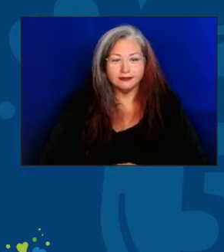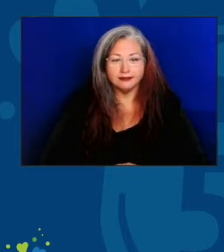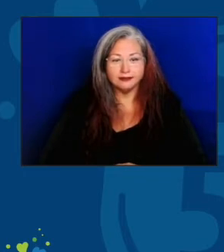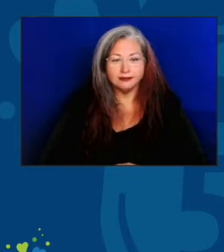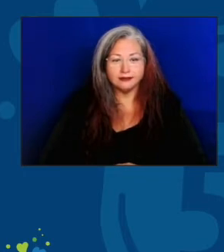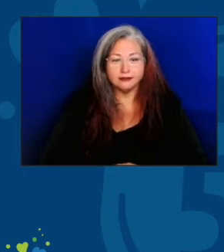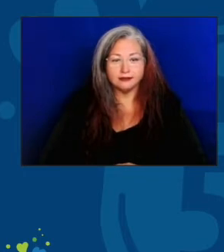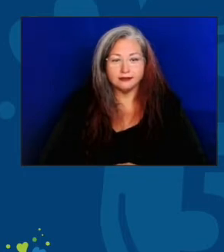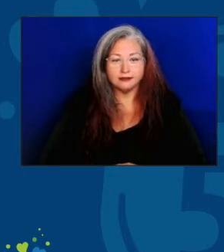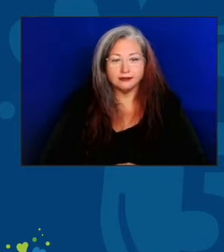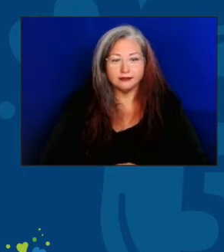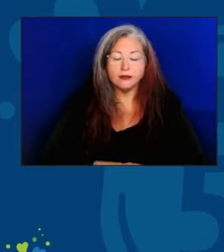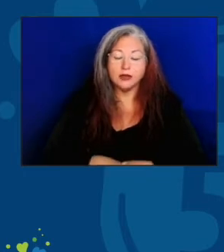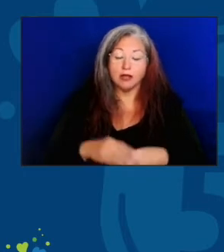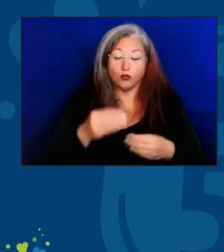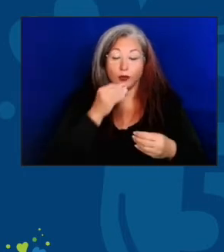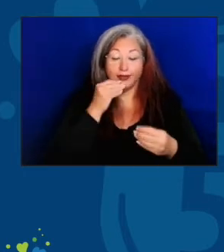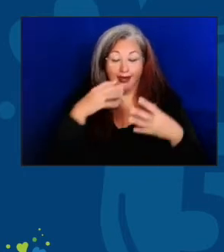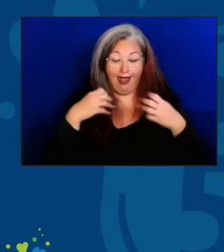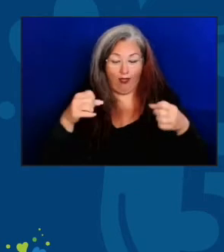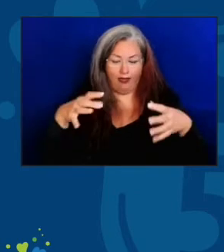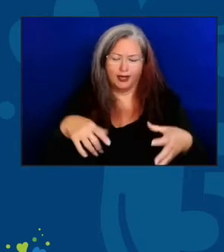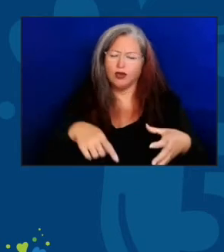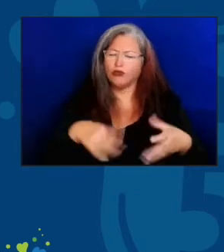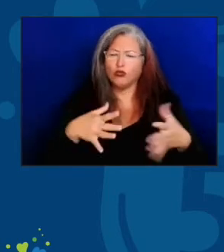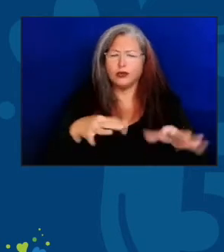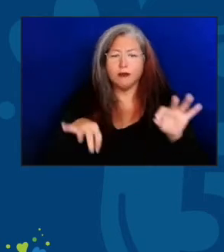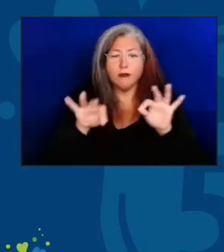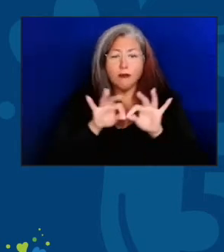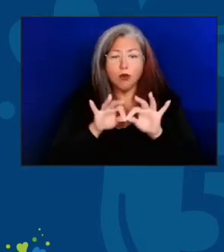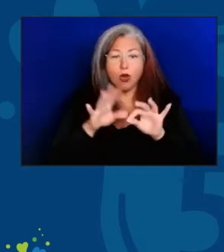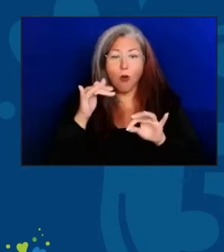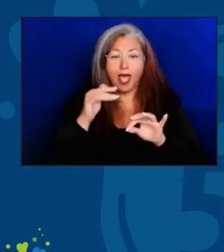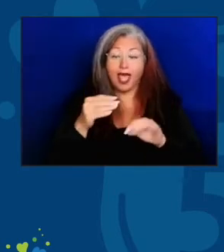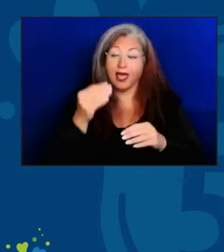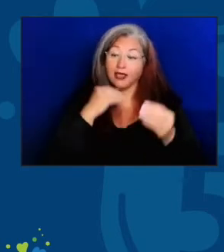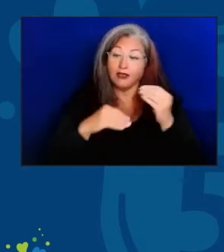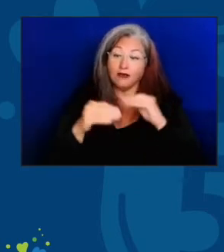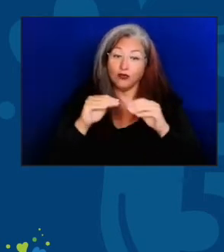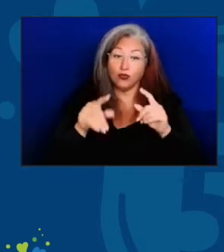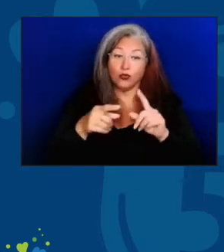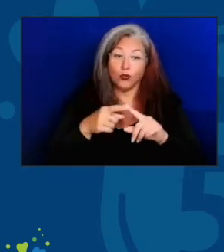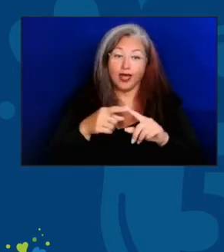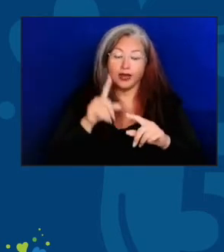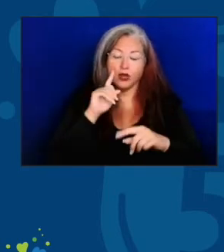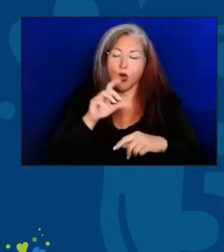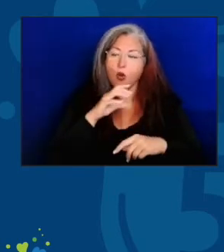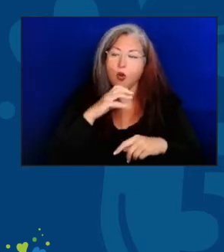The healthy meal is so important because the meals that come out of the Older Americans Act Nutrition Program